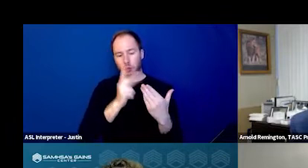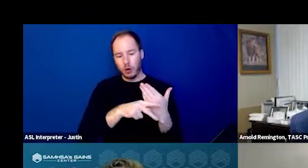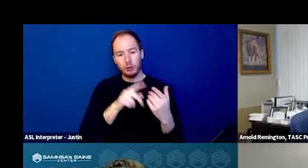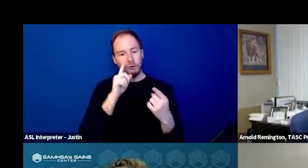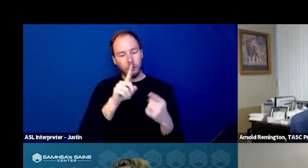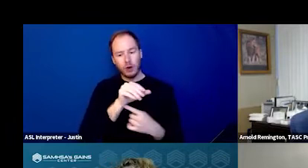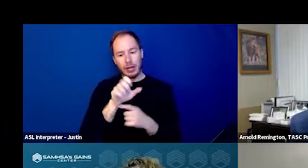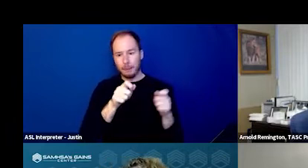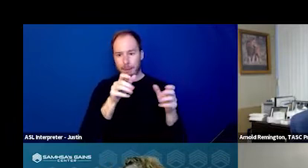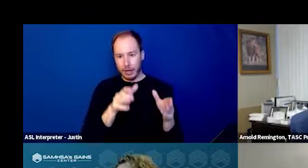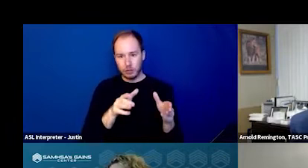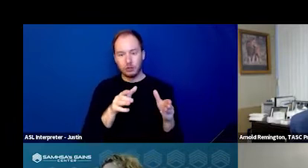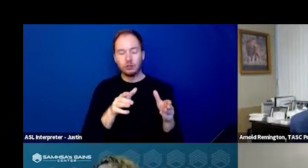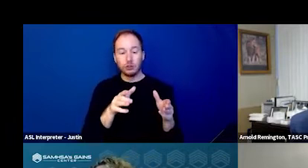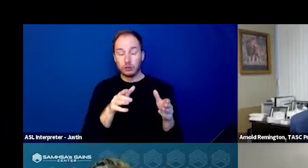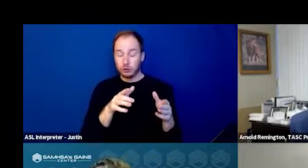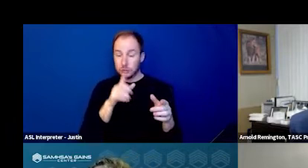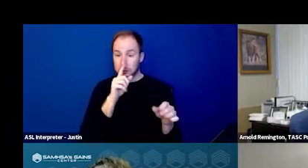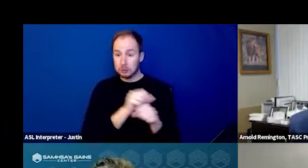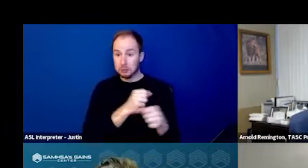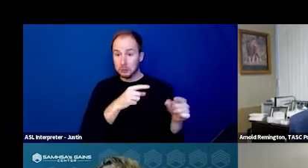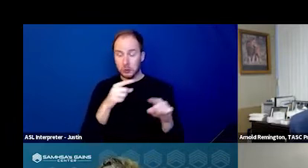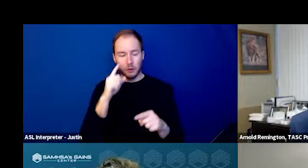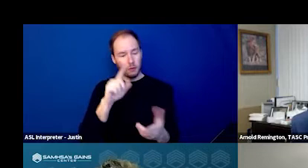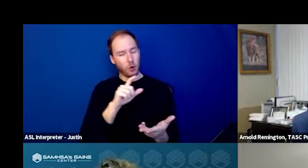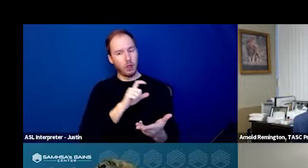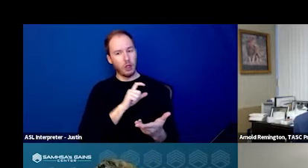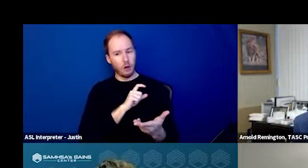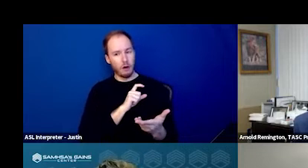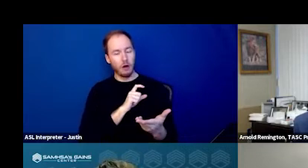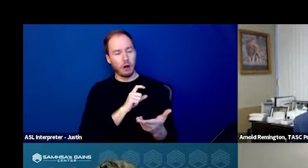And what it did is for law enforcement officers that had